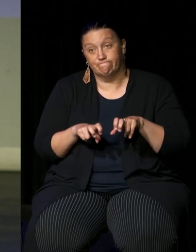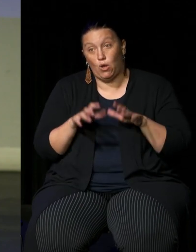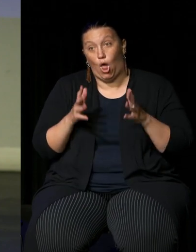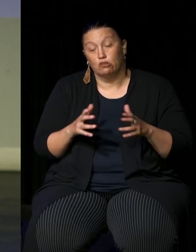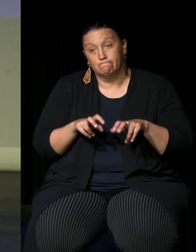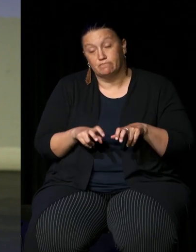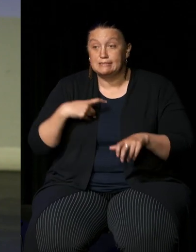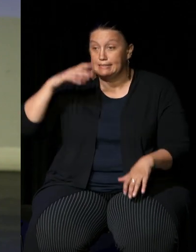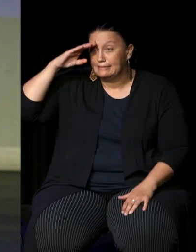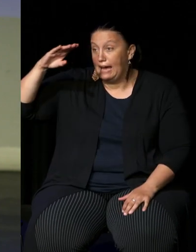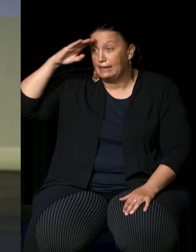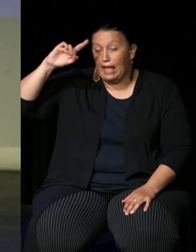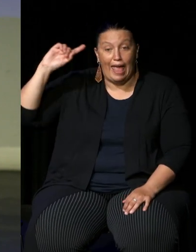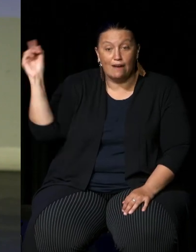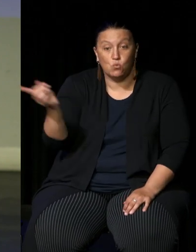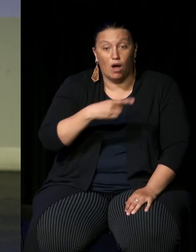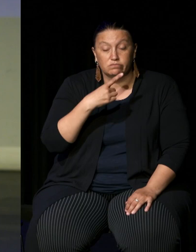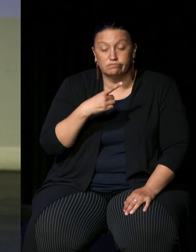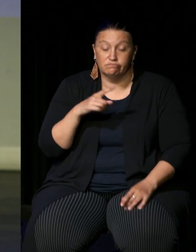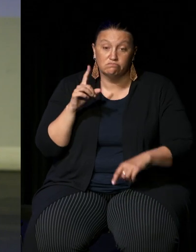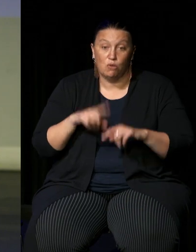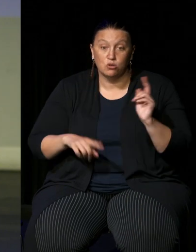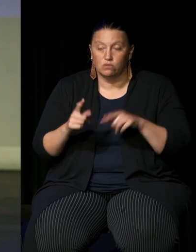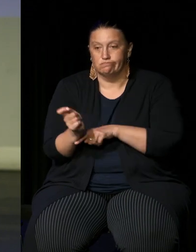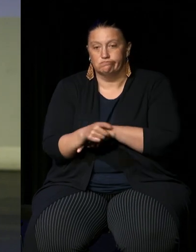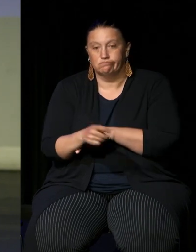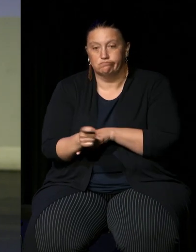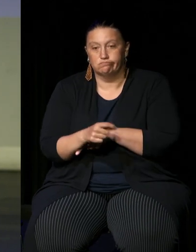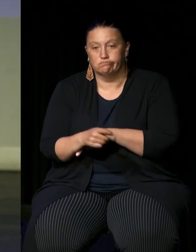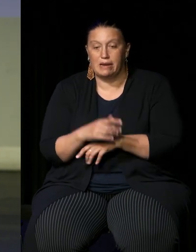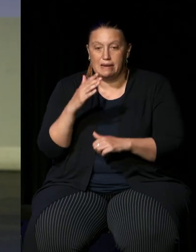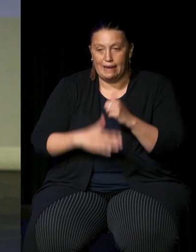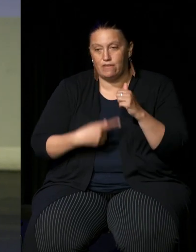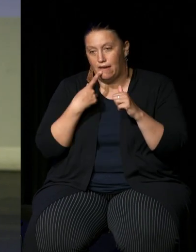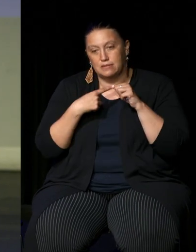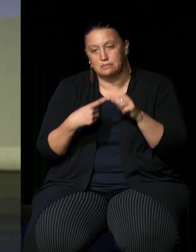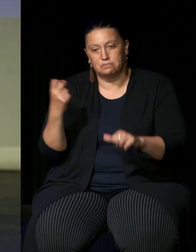I say g'day to everyone who walks past and you'd be shocked at how few actually say g'day back,